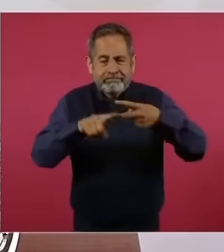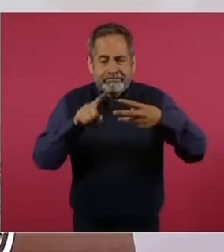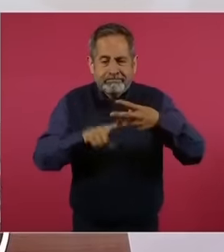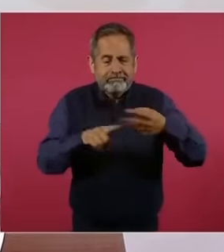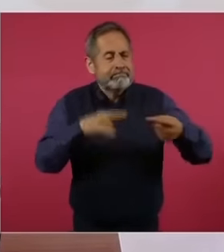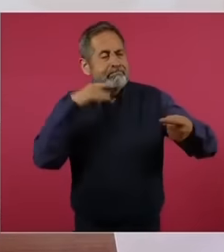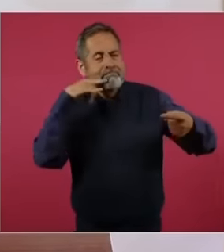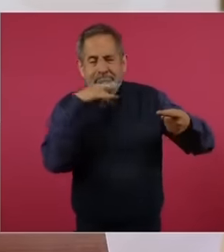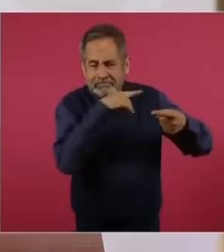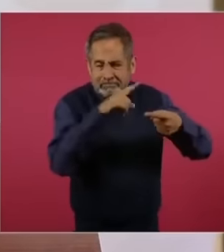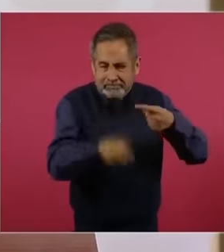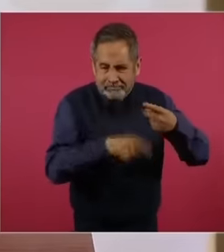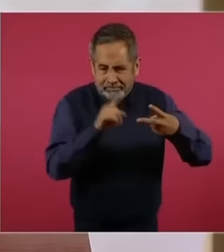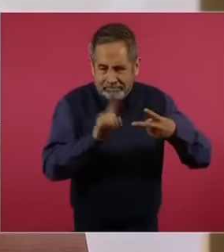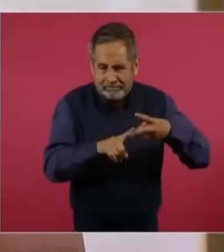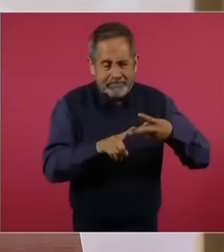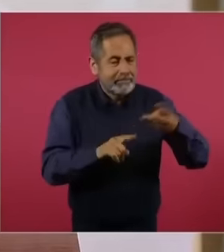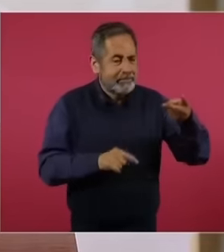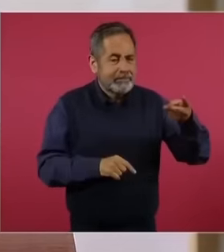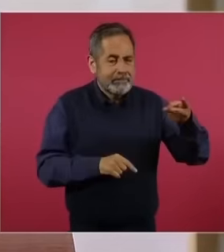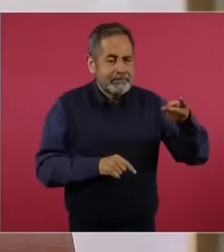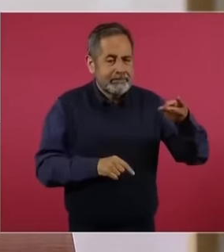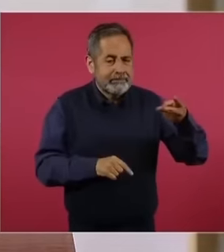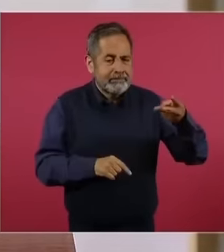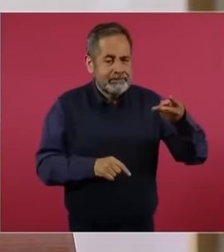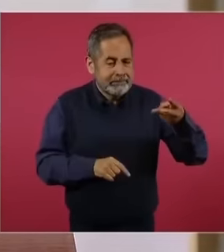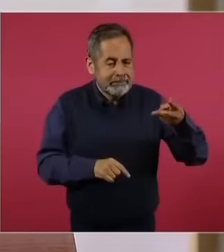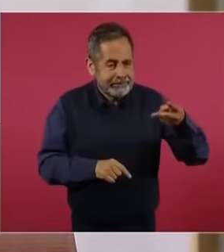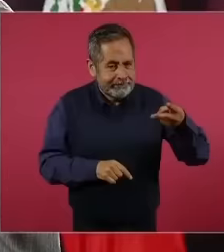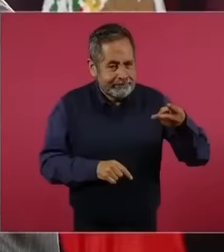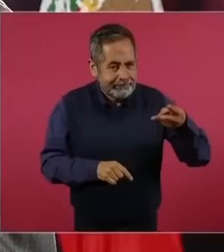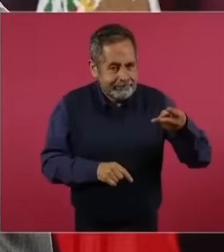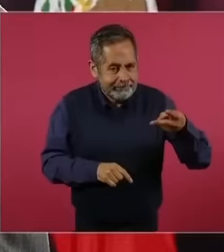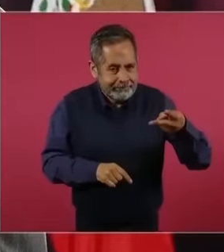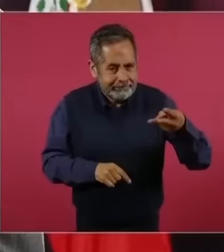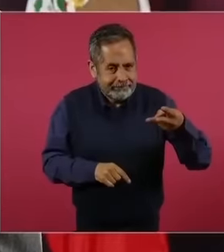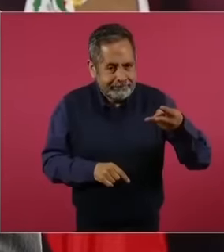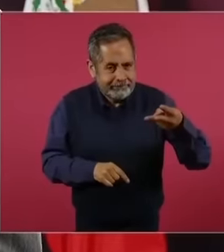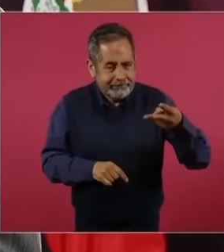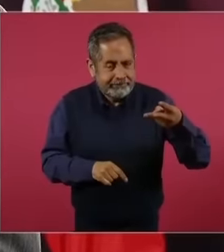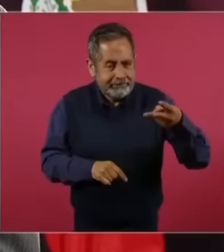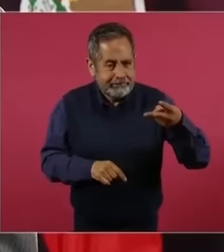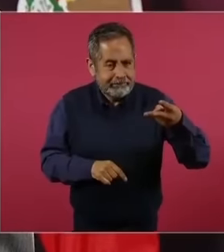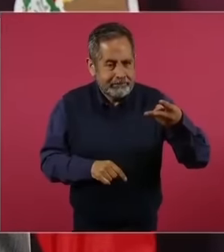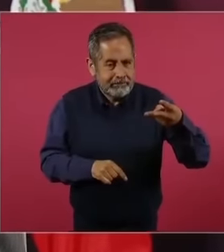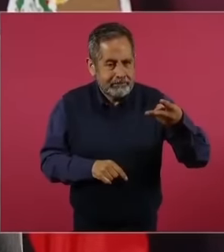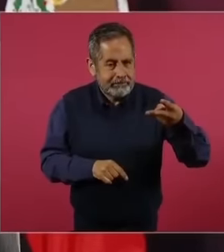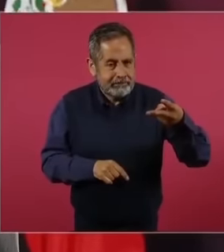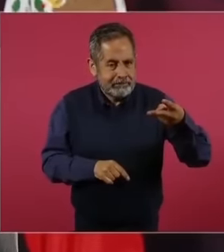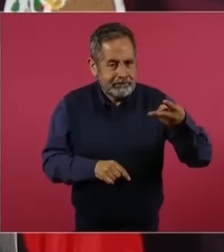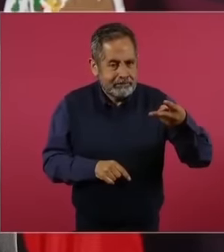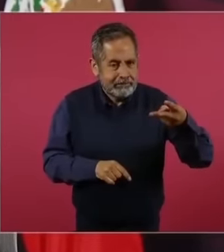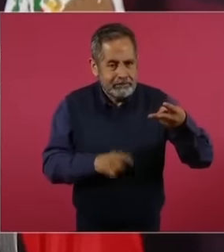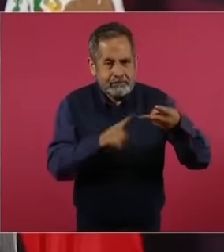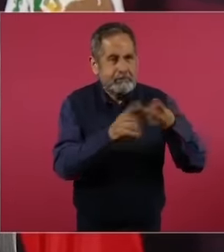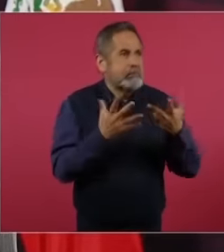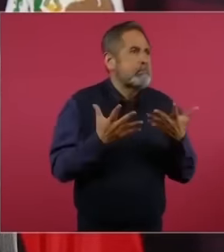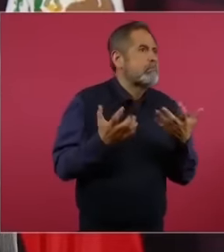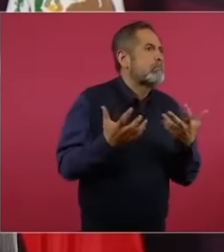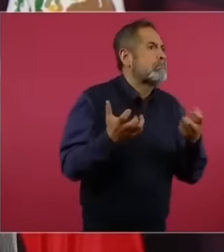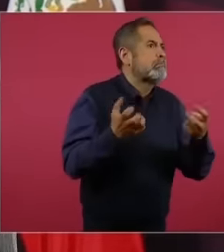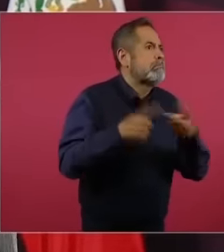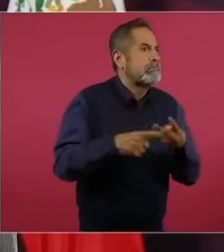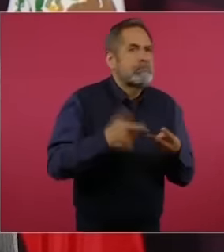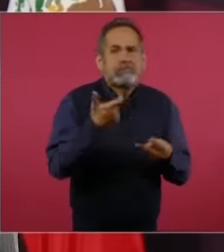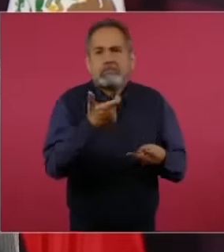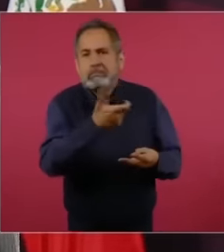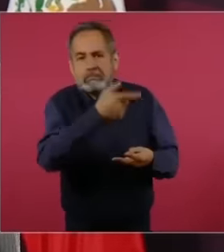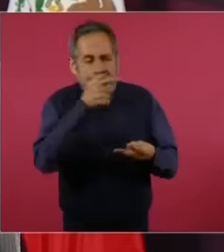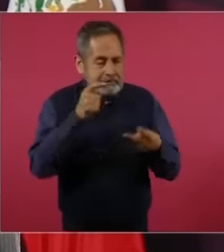, ambition for the money of